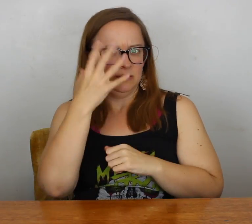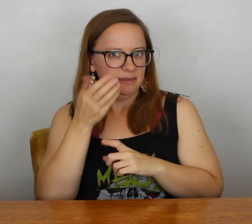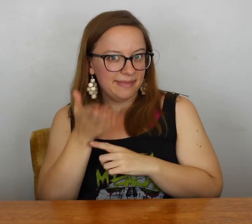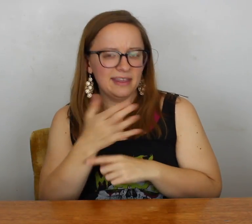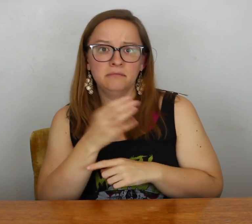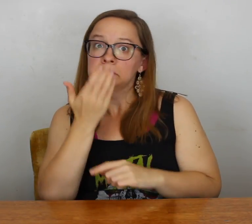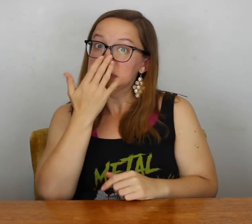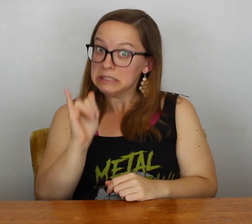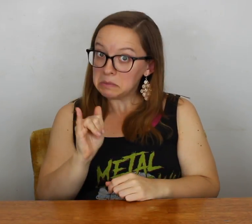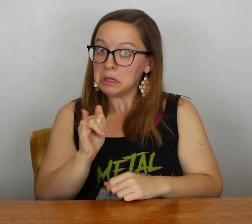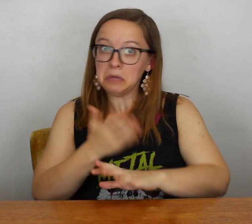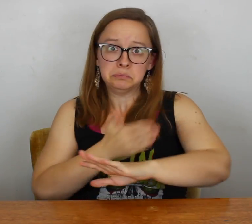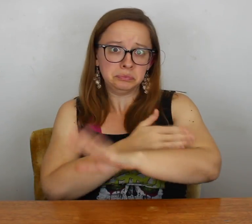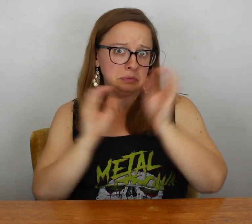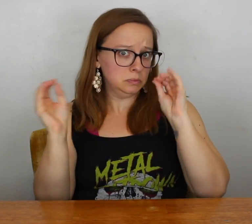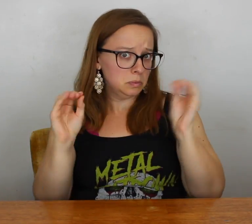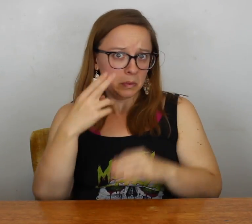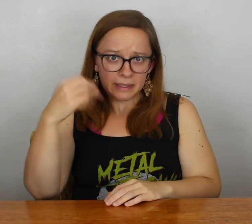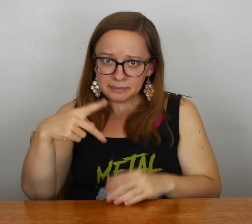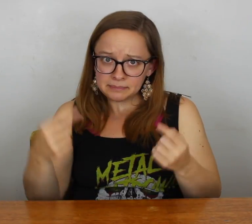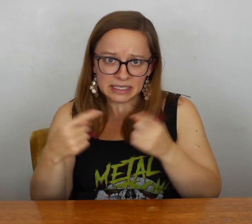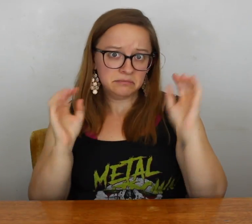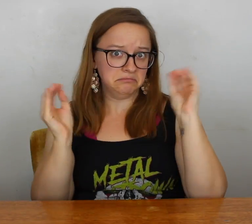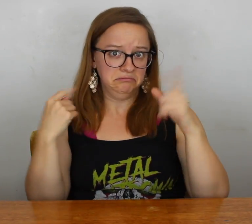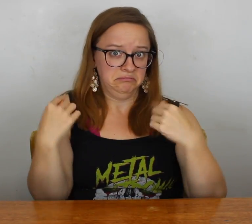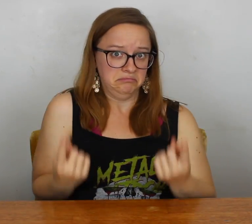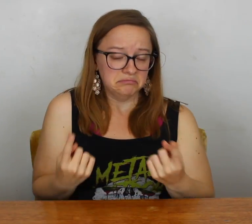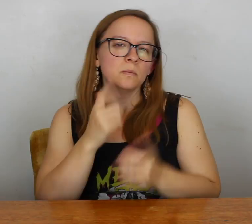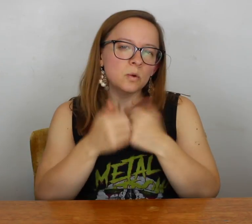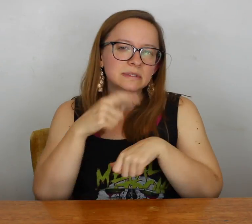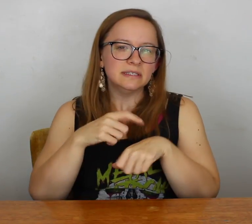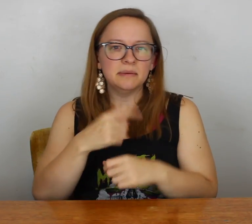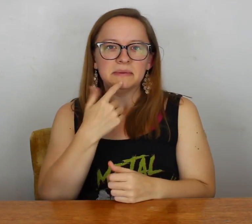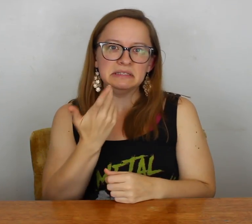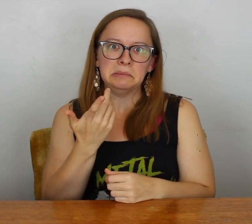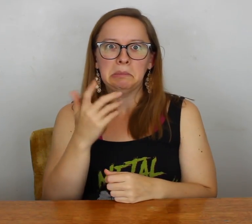So when I slept there, it seems like there was an improvement. I didn't have any hip pain and I haven't since.